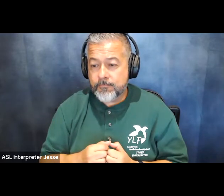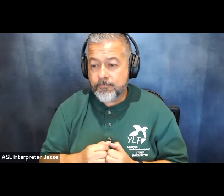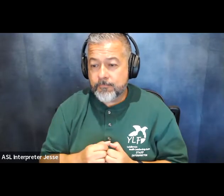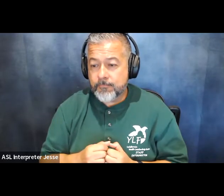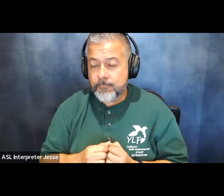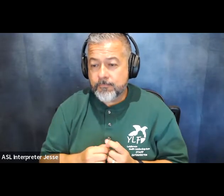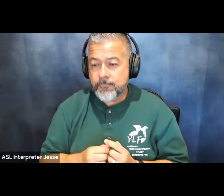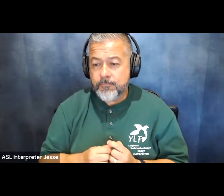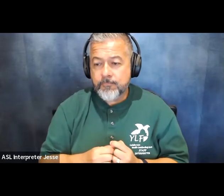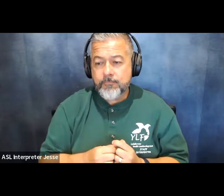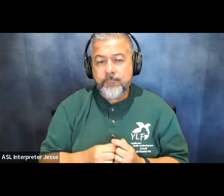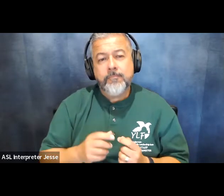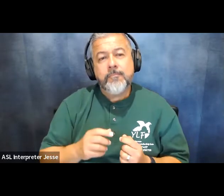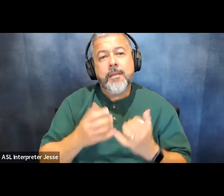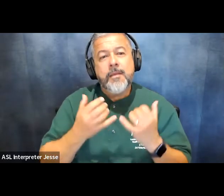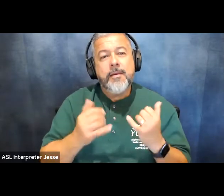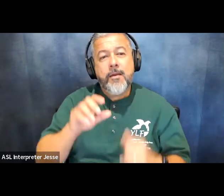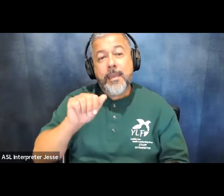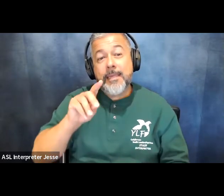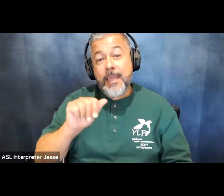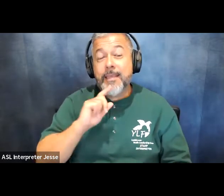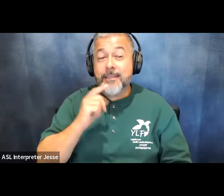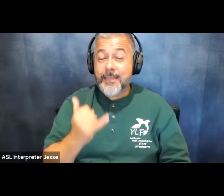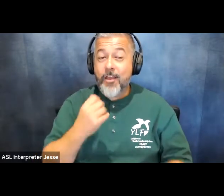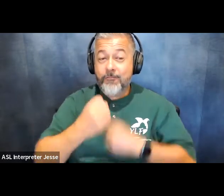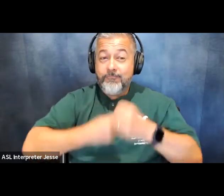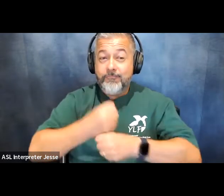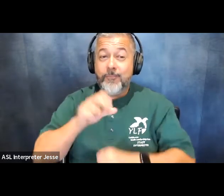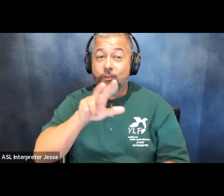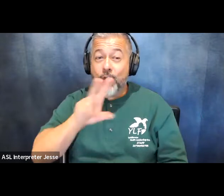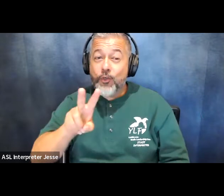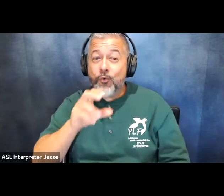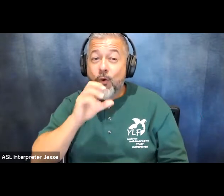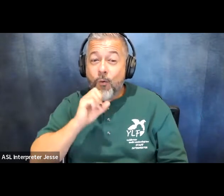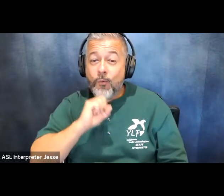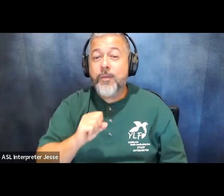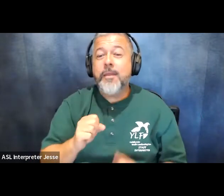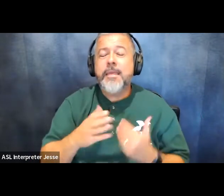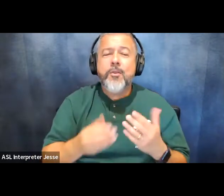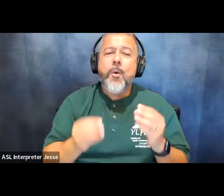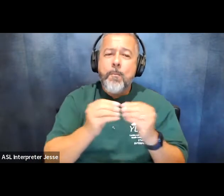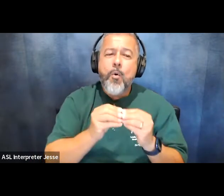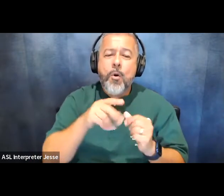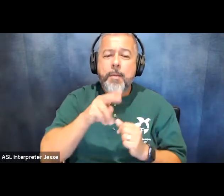the ada is now 32 years old and although more public spaces are accessible there is still